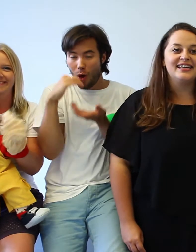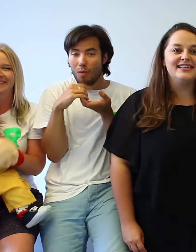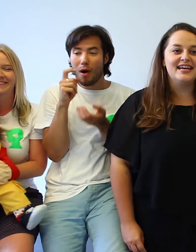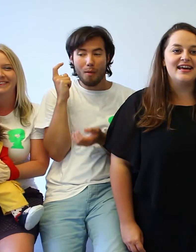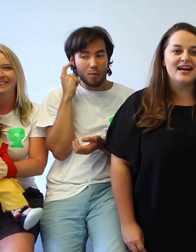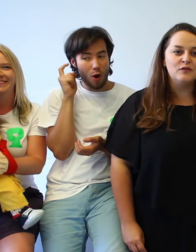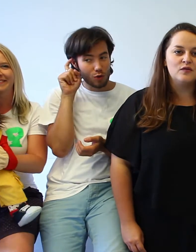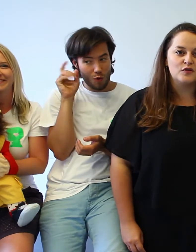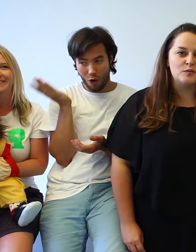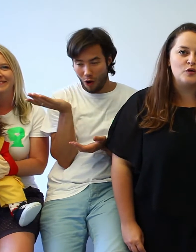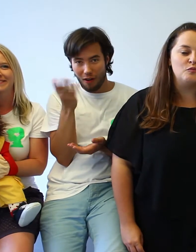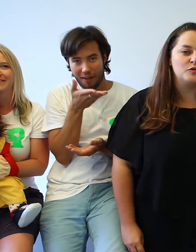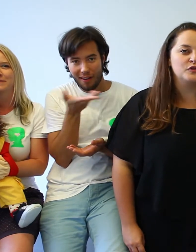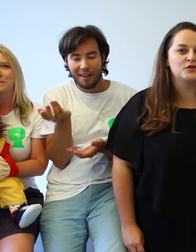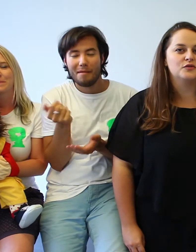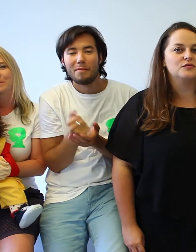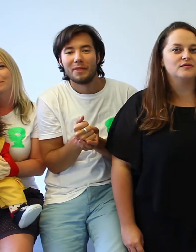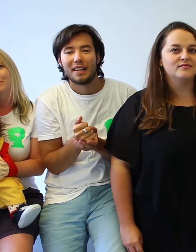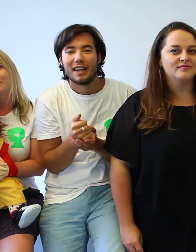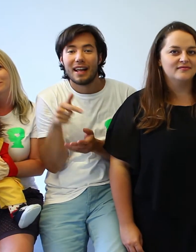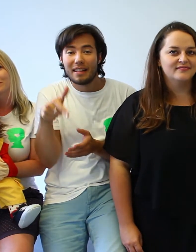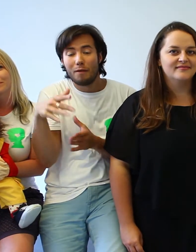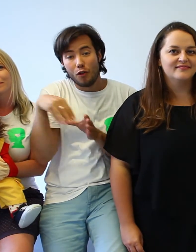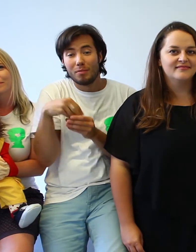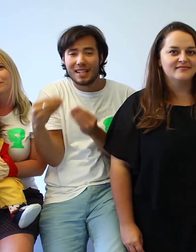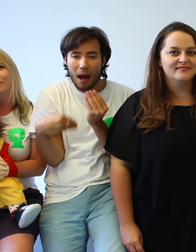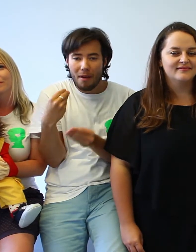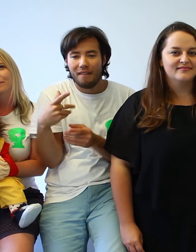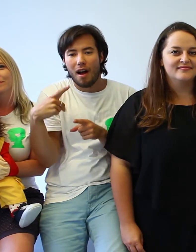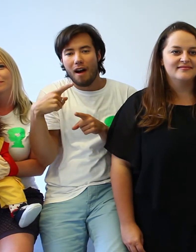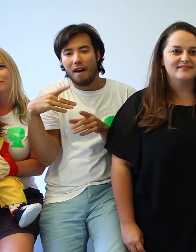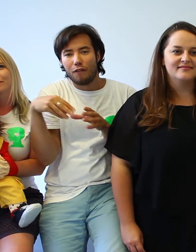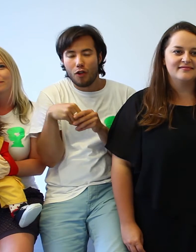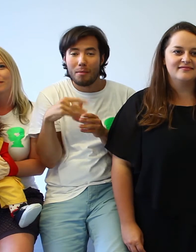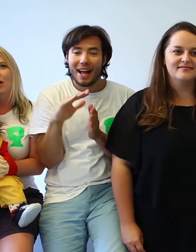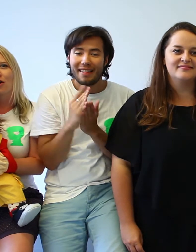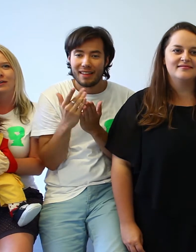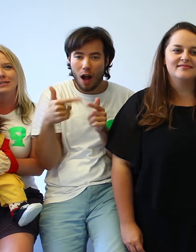In this club, we playfully utilize e-book, video tutorials of developmental games,